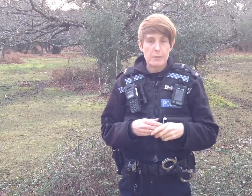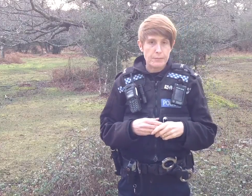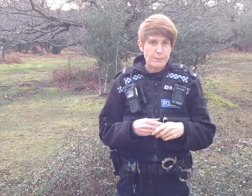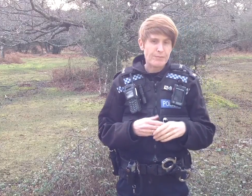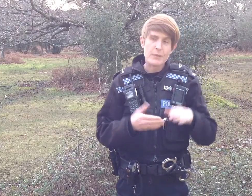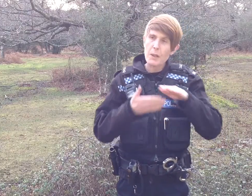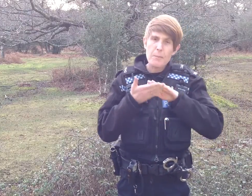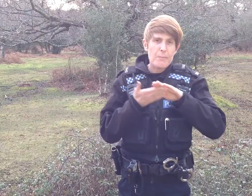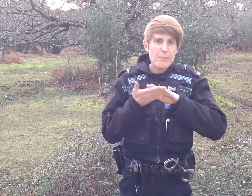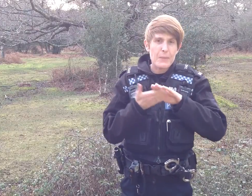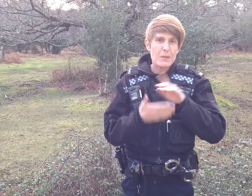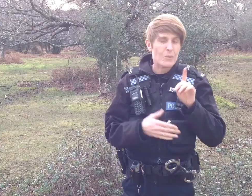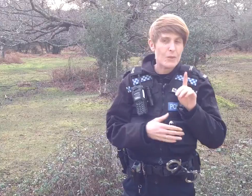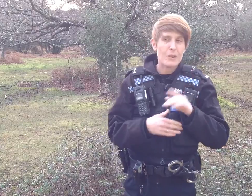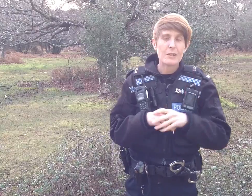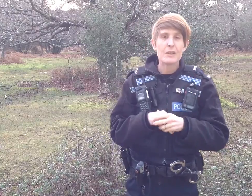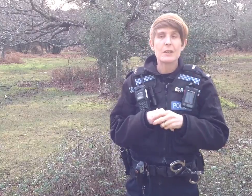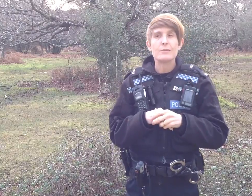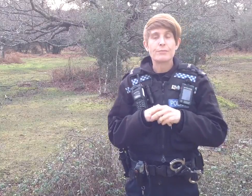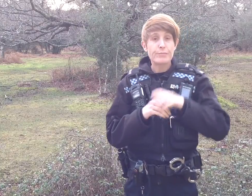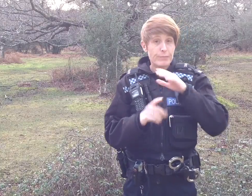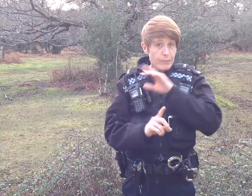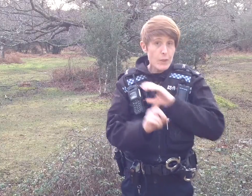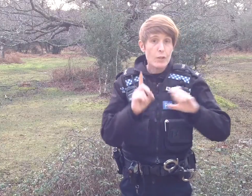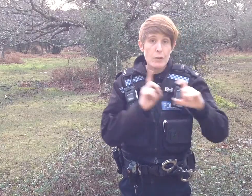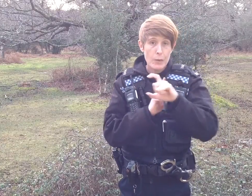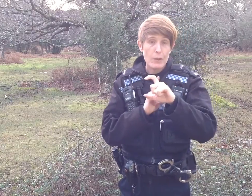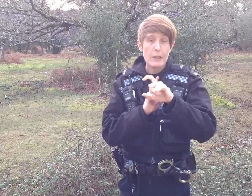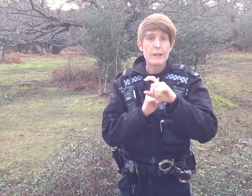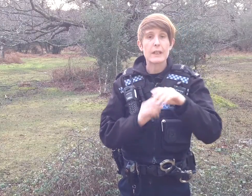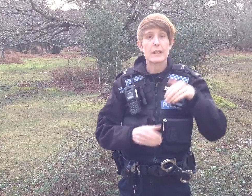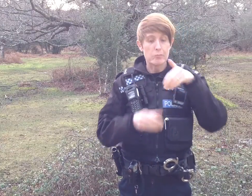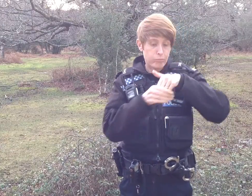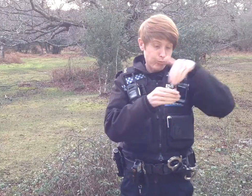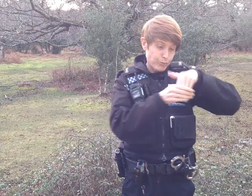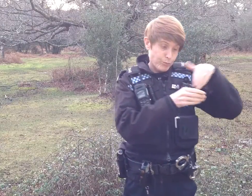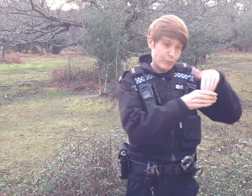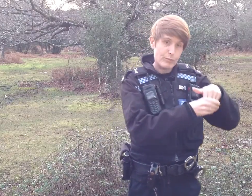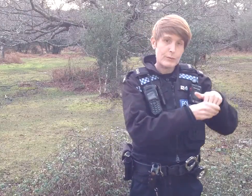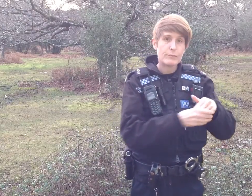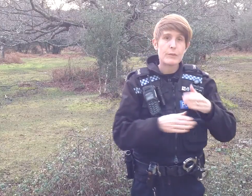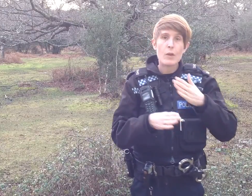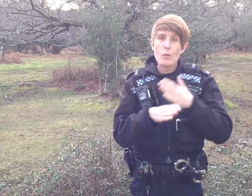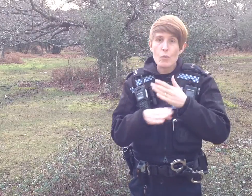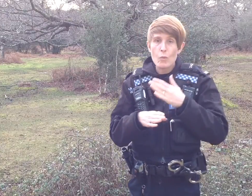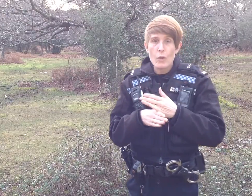This means I get involved in the Community,